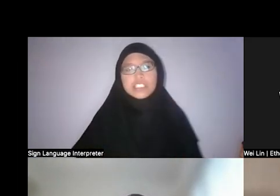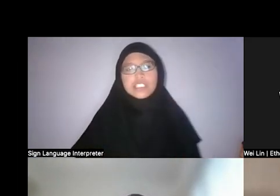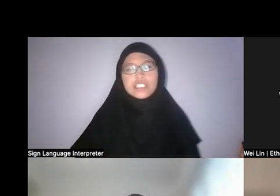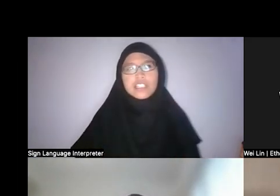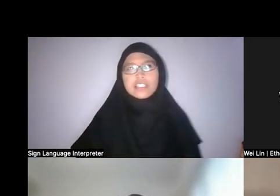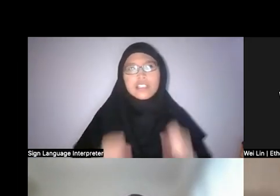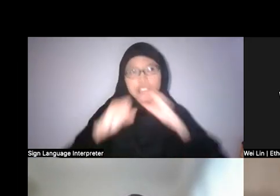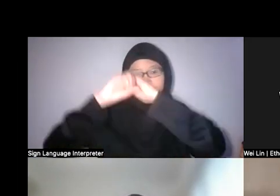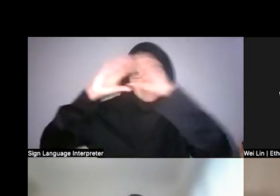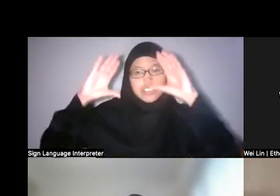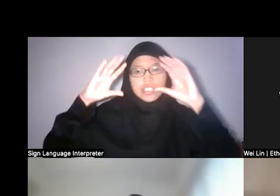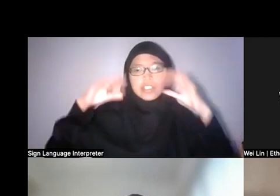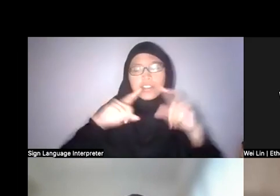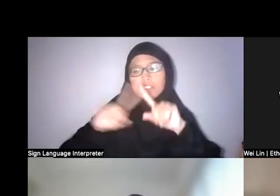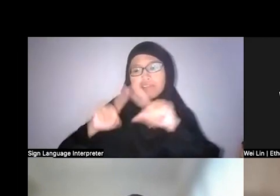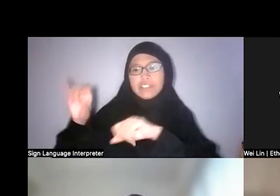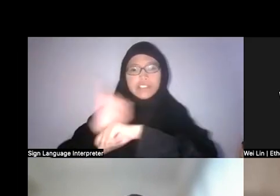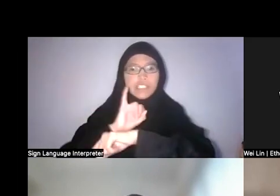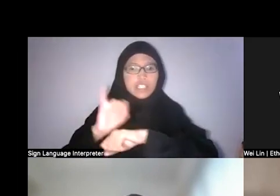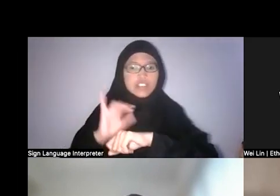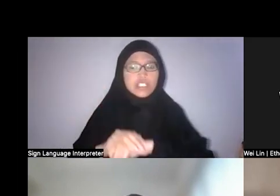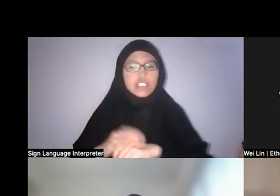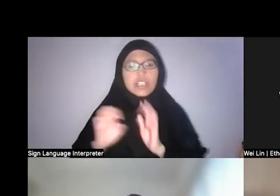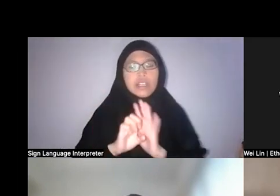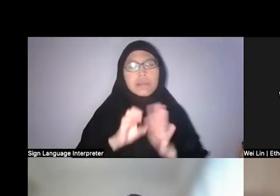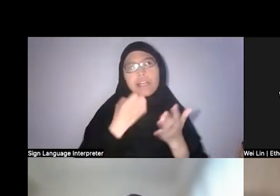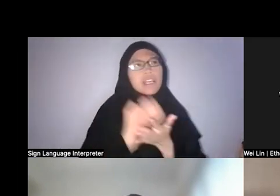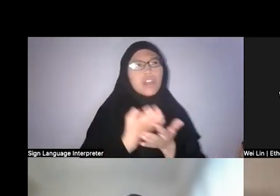in all these different industries like economy and society.